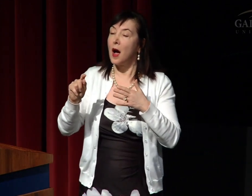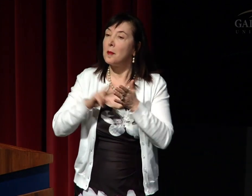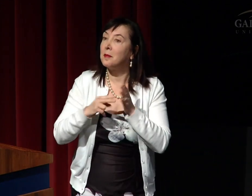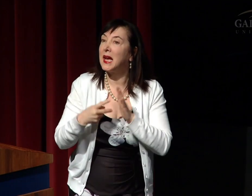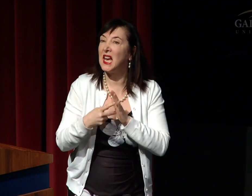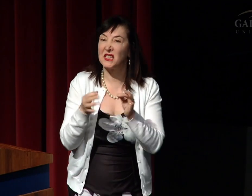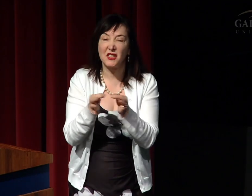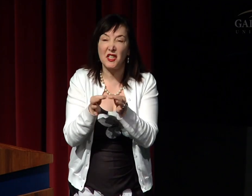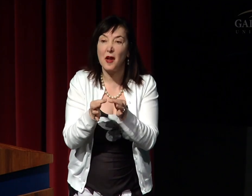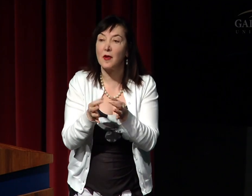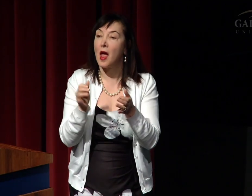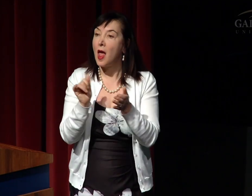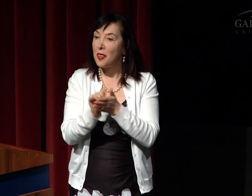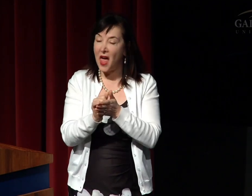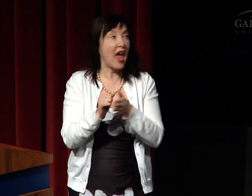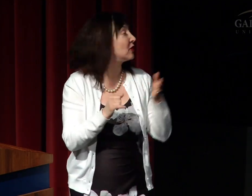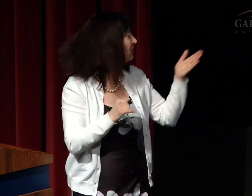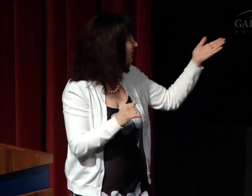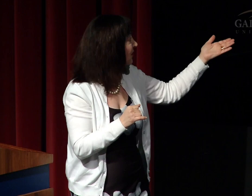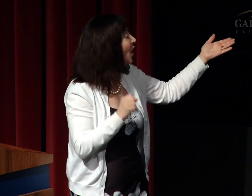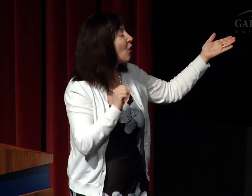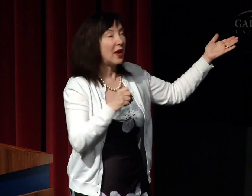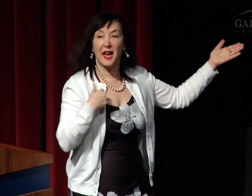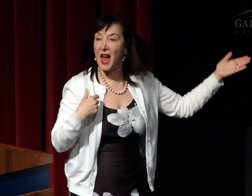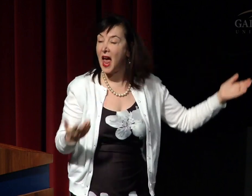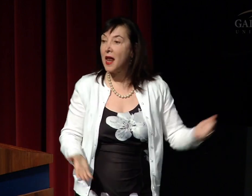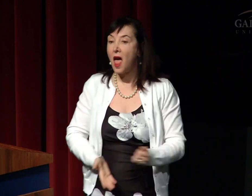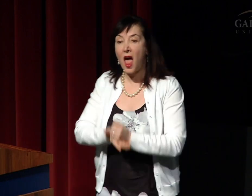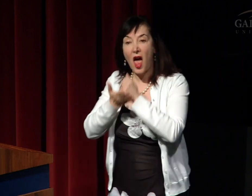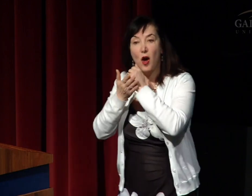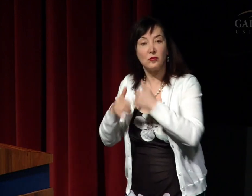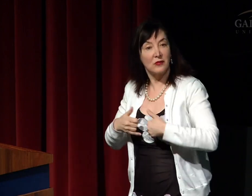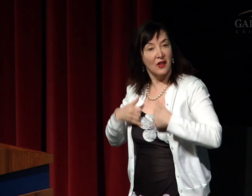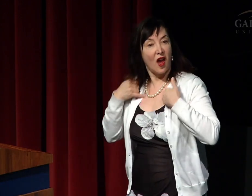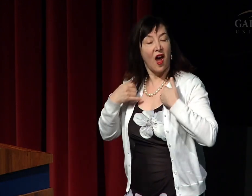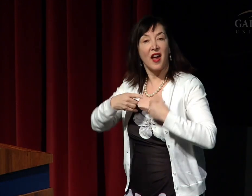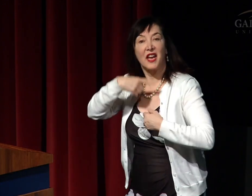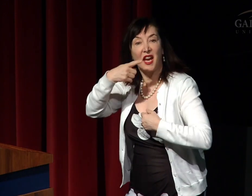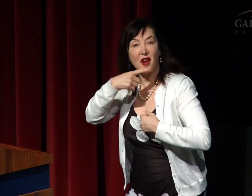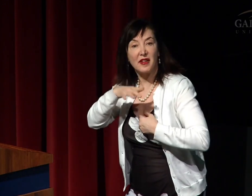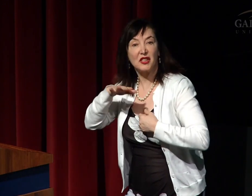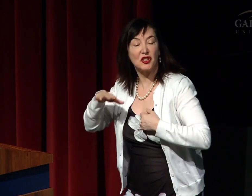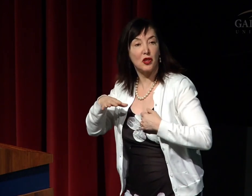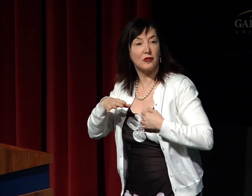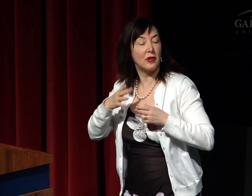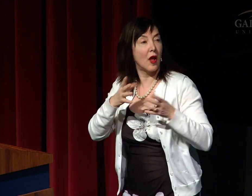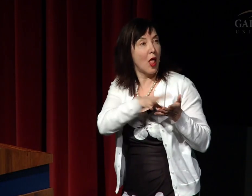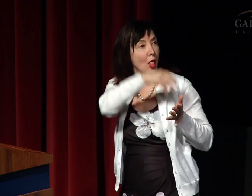This means that we have the potential of impacting the lives of young hearing children